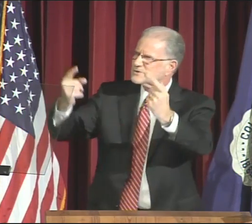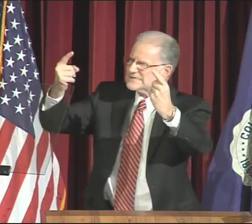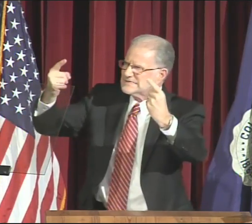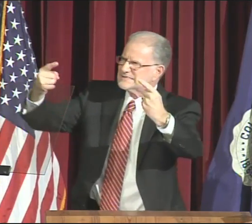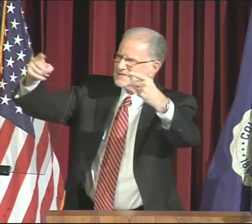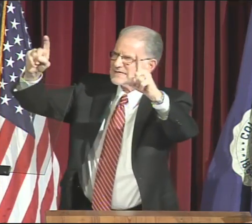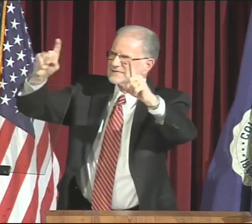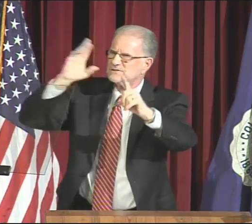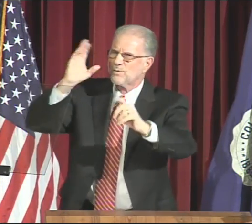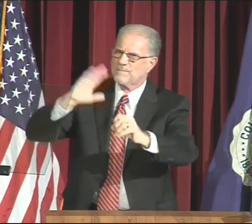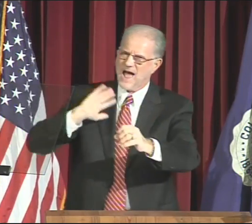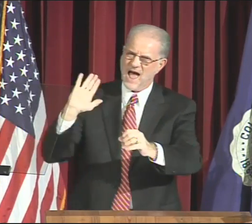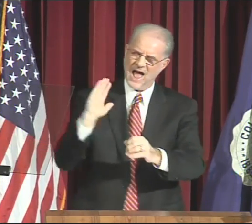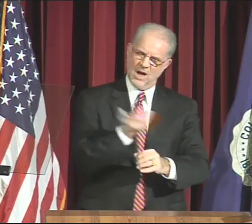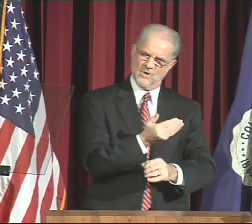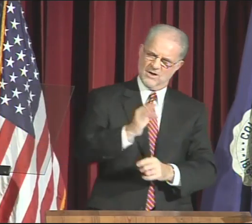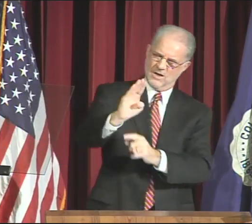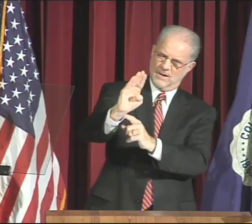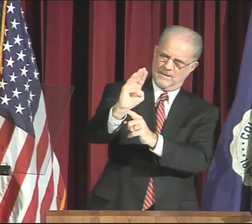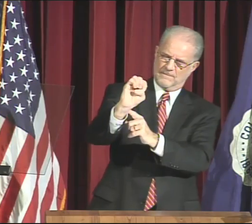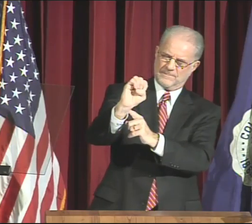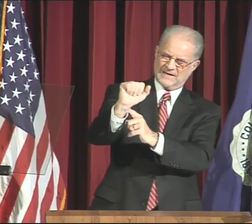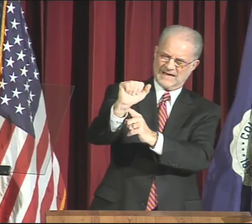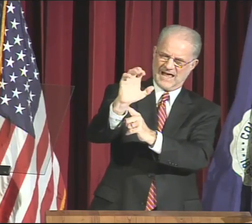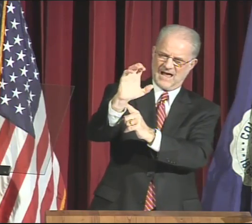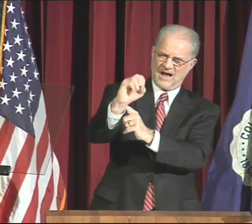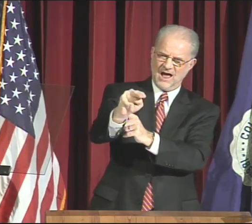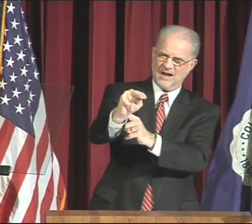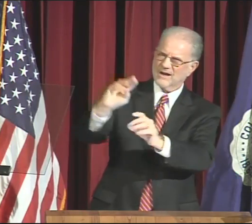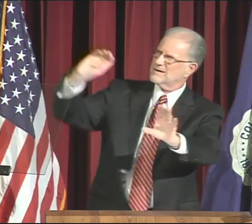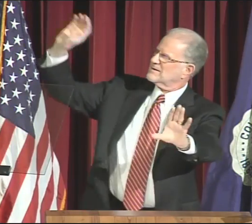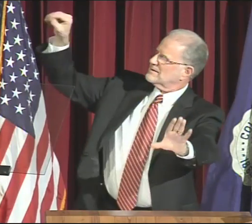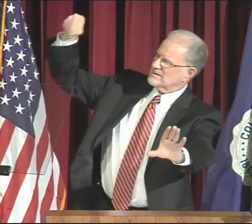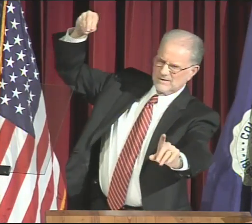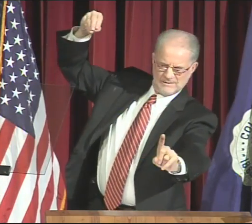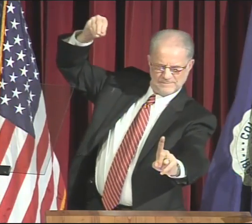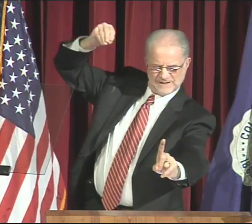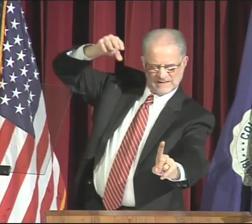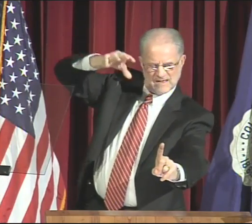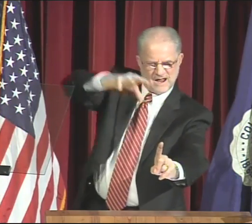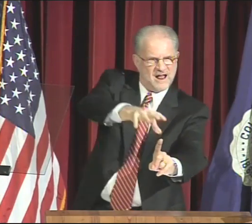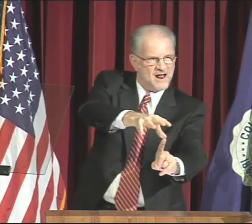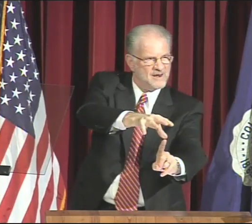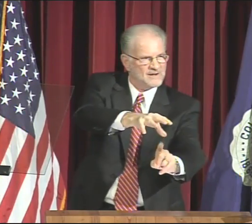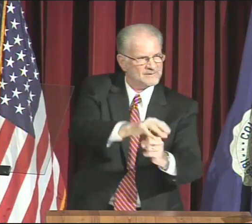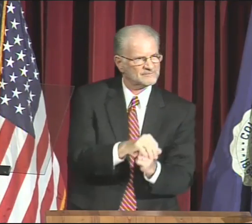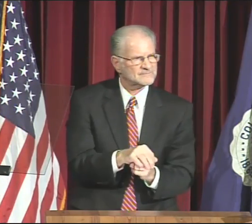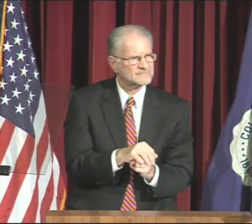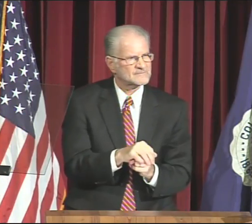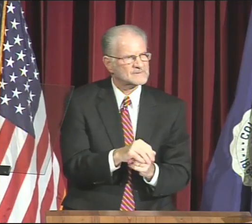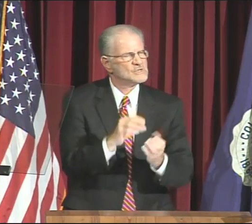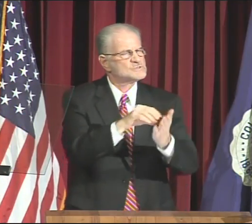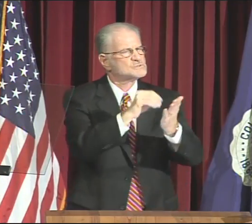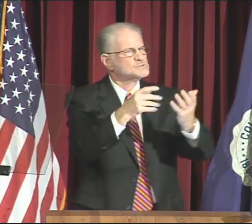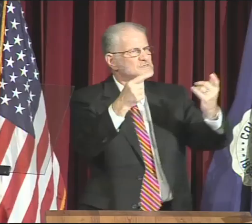Student success will be our beacon.